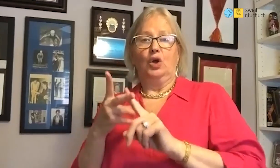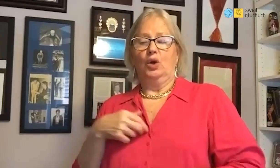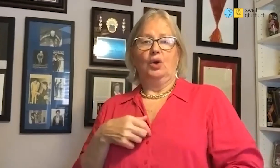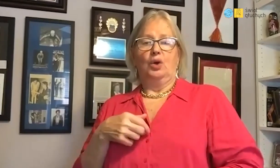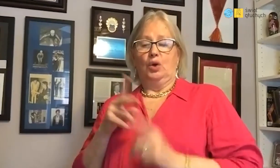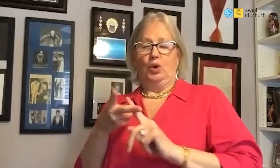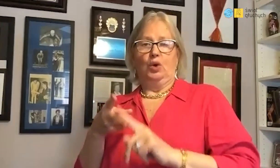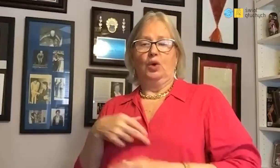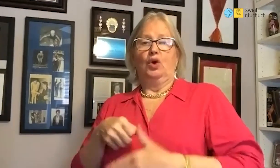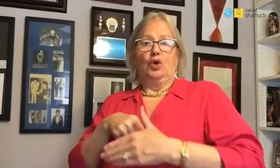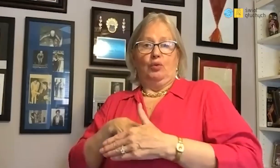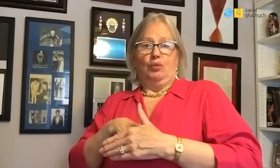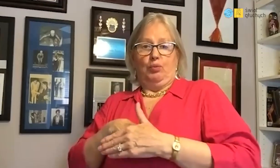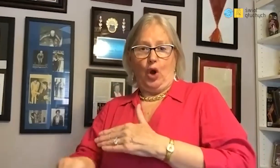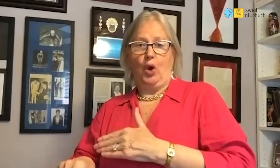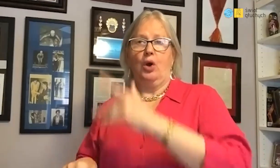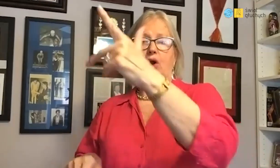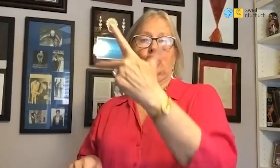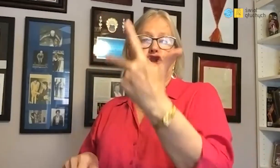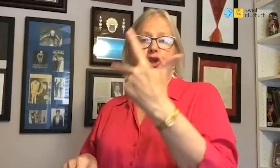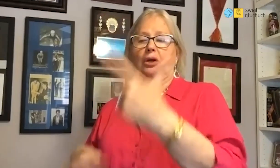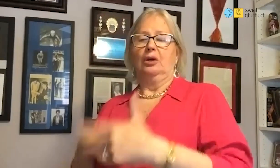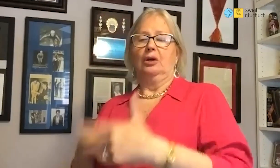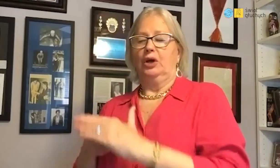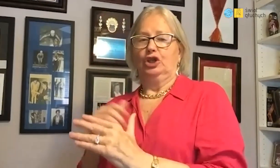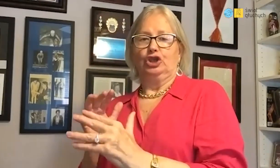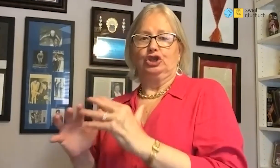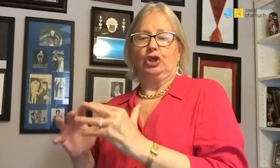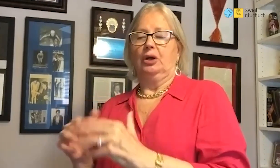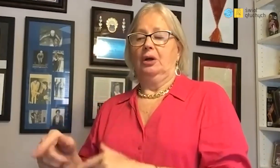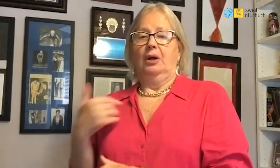When was the second born child, older was 3 years old.